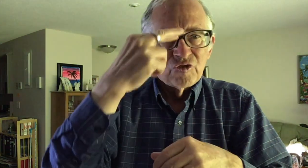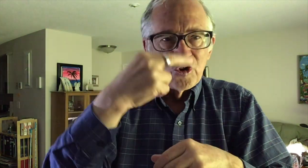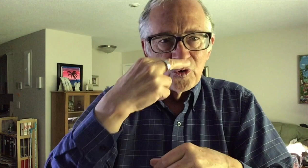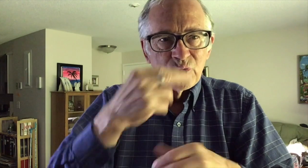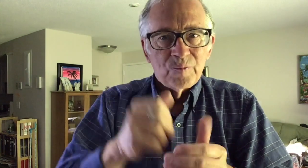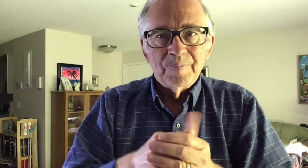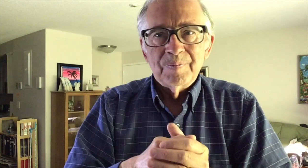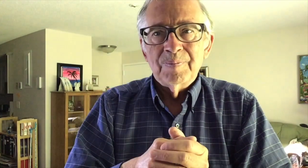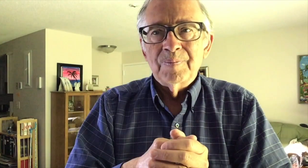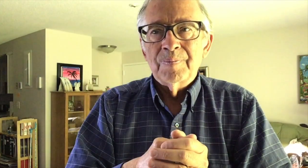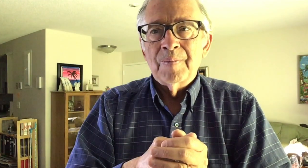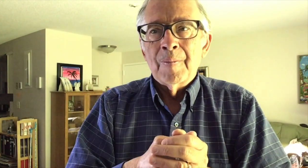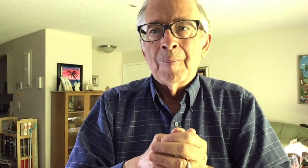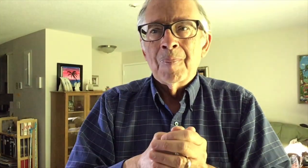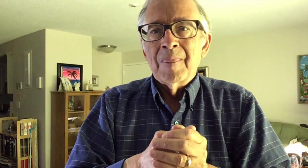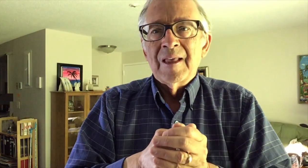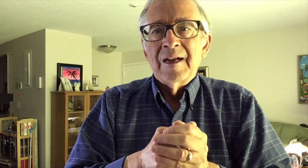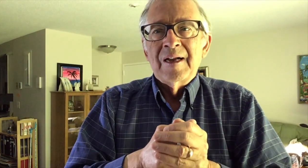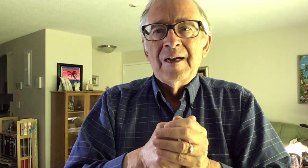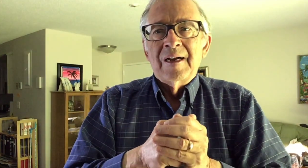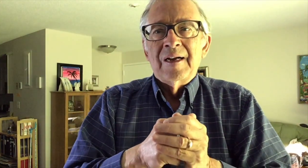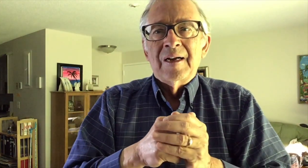that office as the Bishop of Rome.